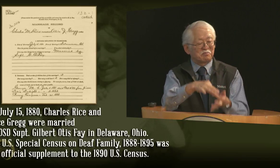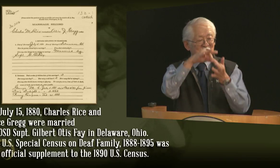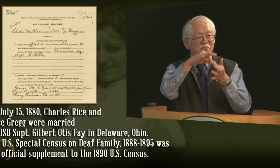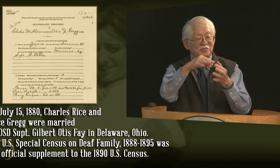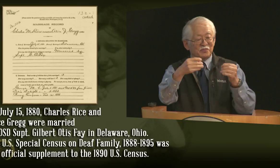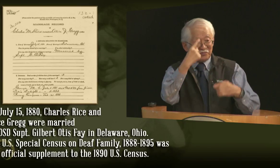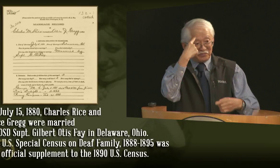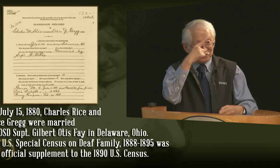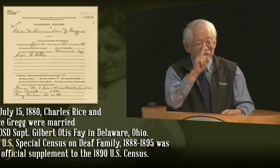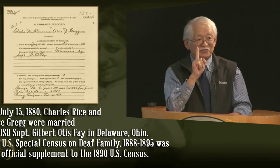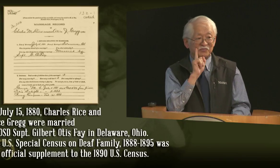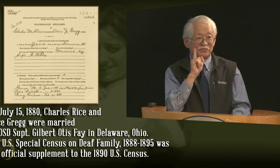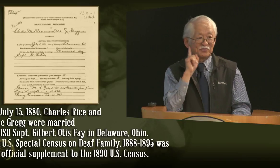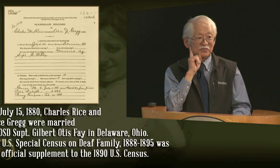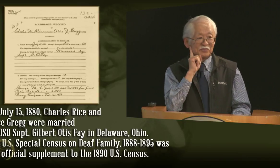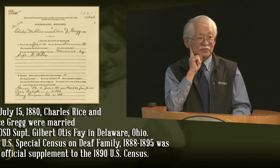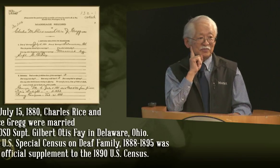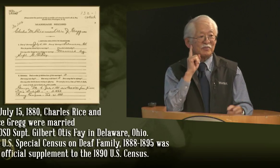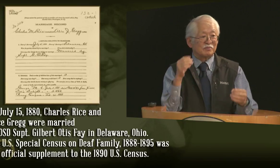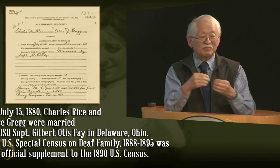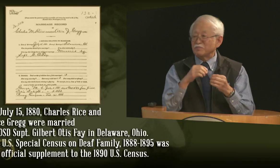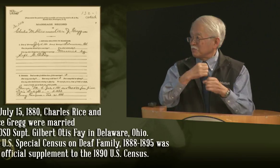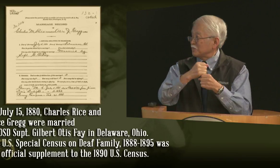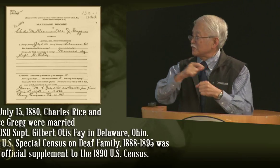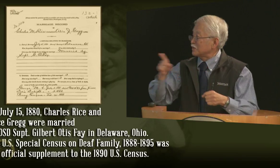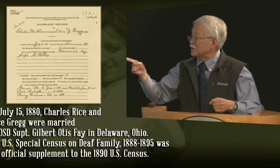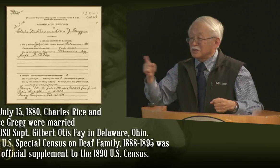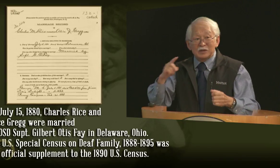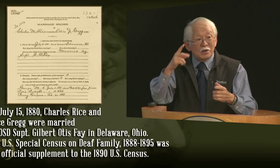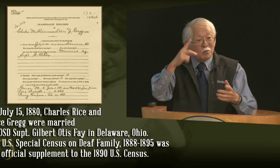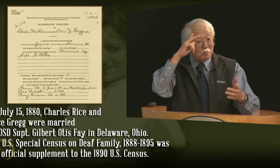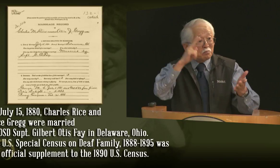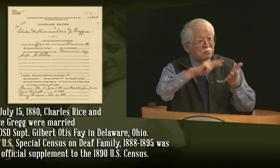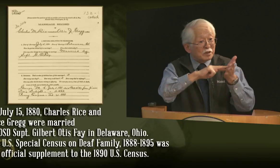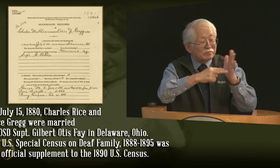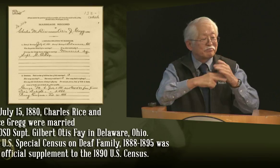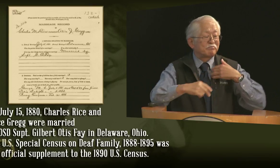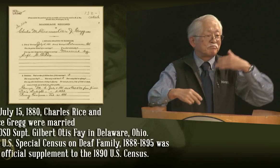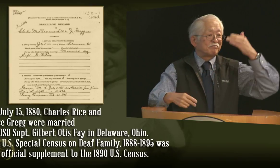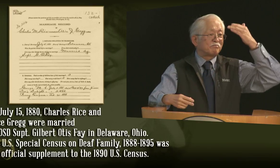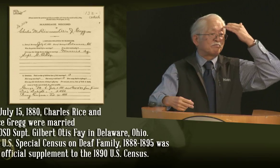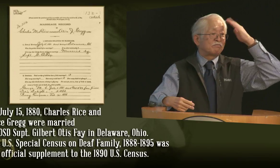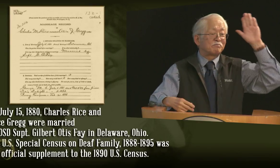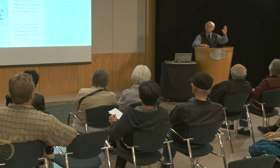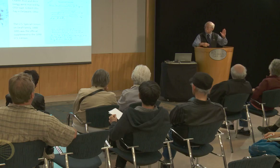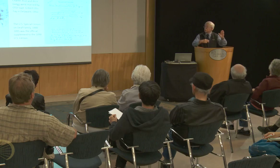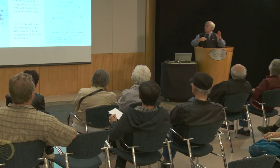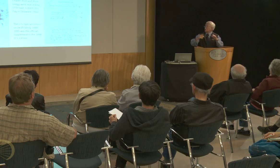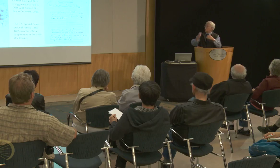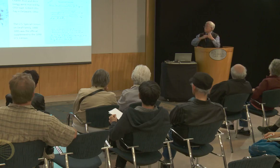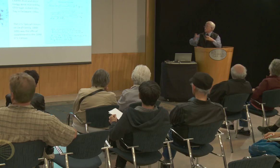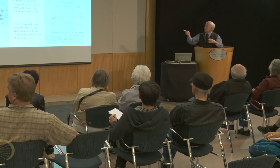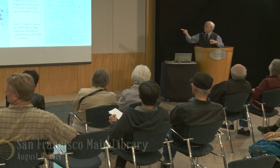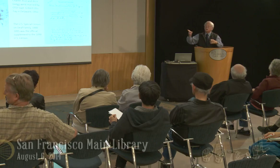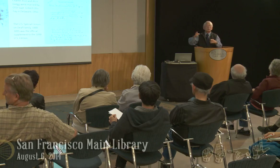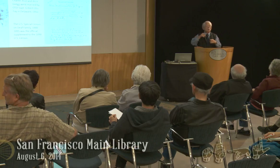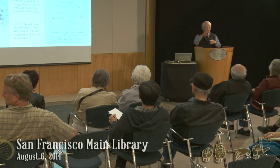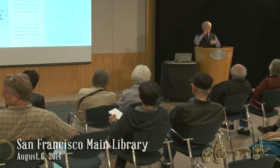they wanted a special census for deaf people. I'm not quite sure what their purpose was for asking that,